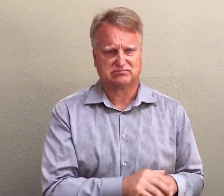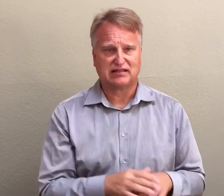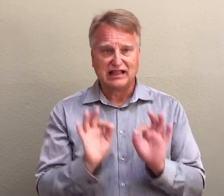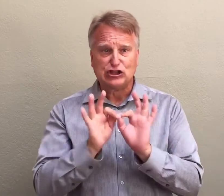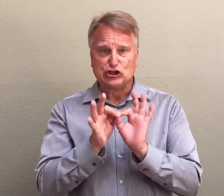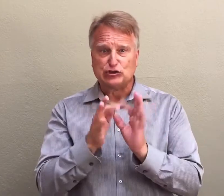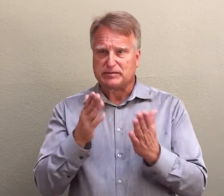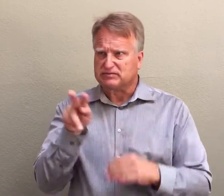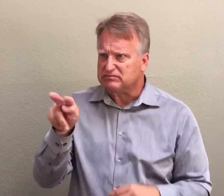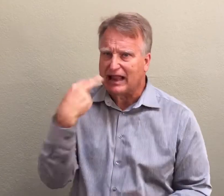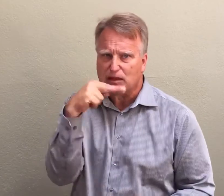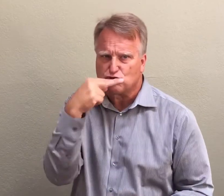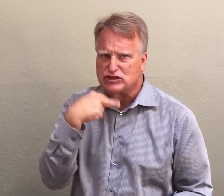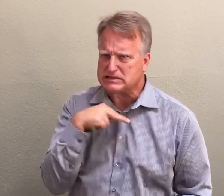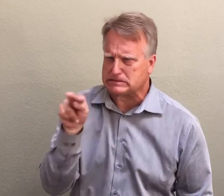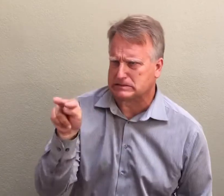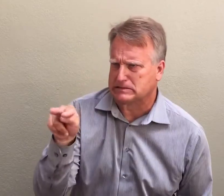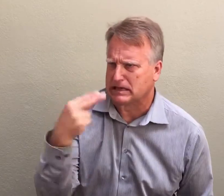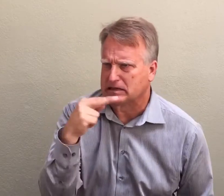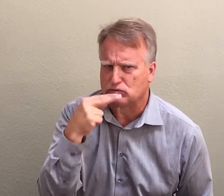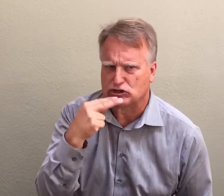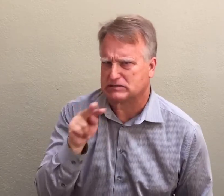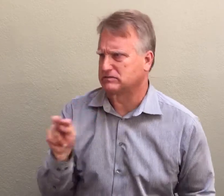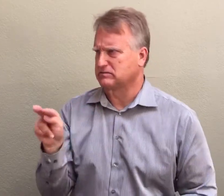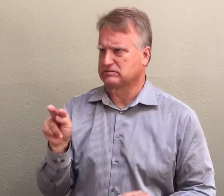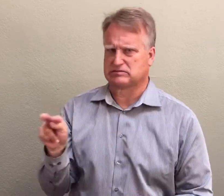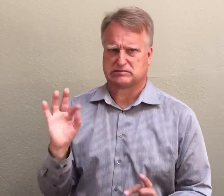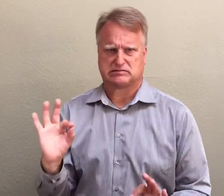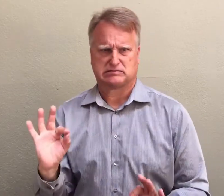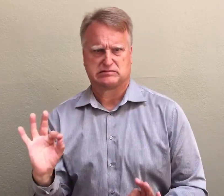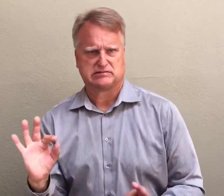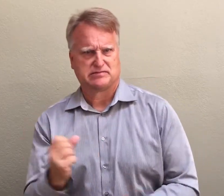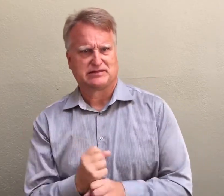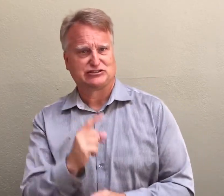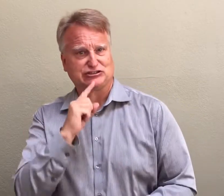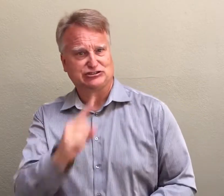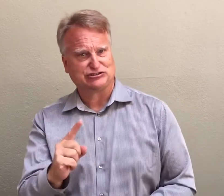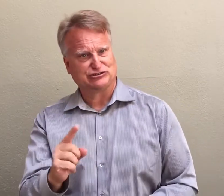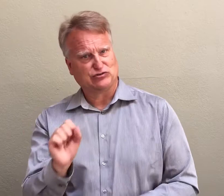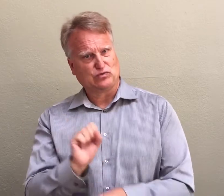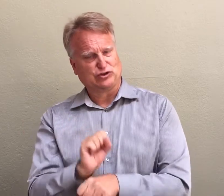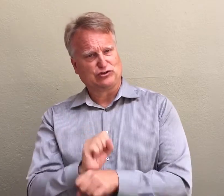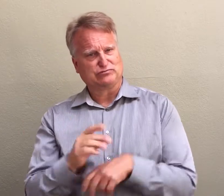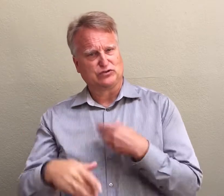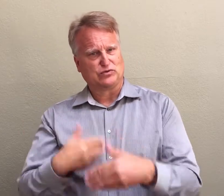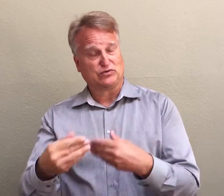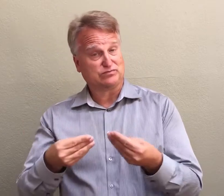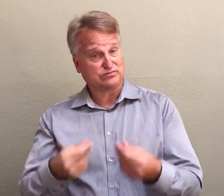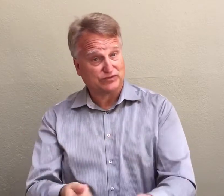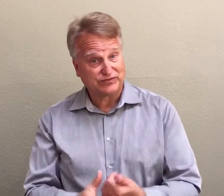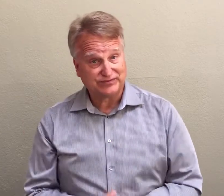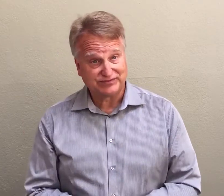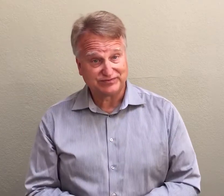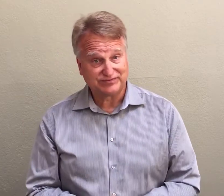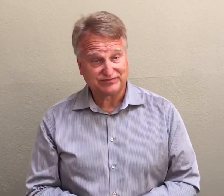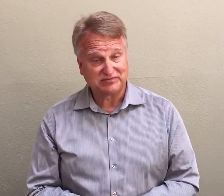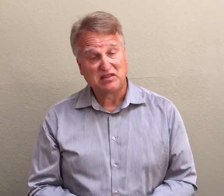With an interpreter, you could perhaps lipread the interpreters to make sure they are using the correct English words for everything you signed and that everything is going smoothly.